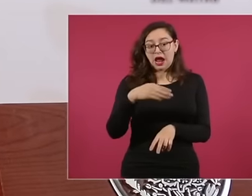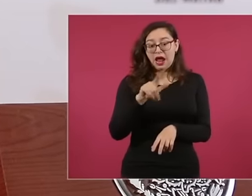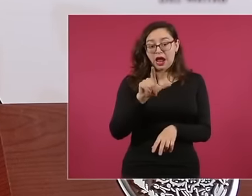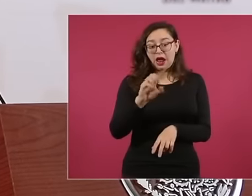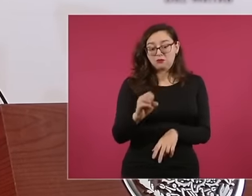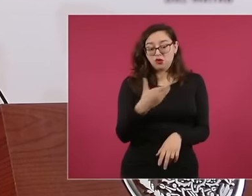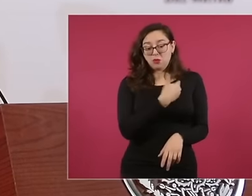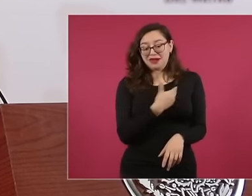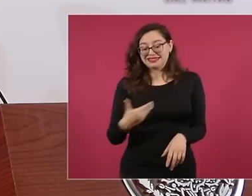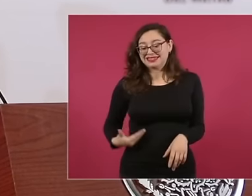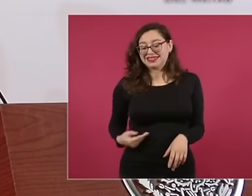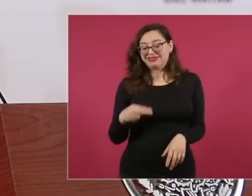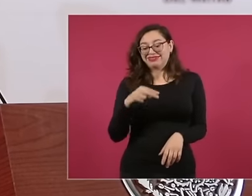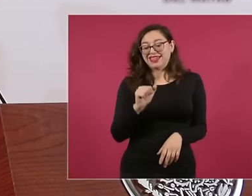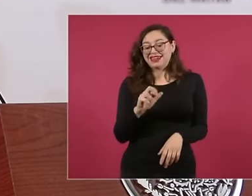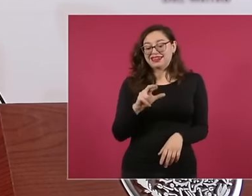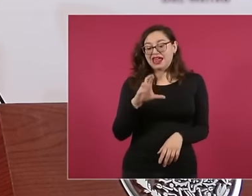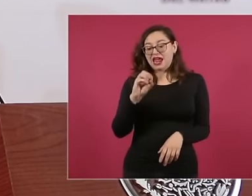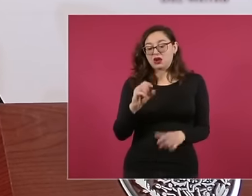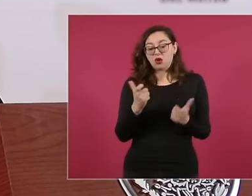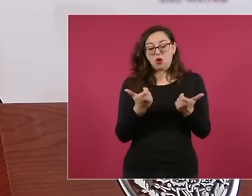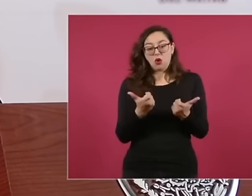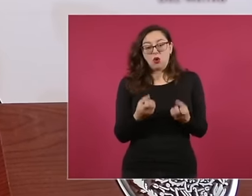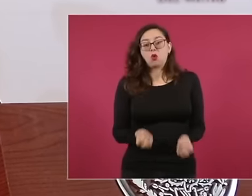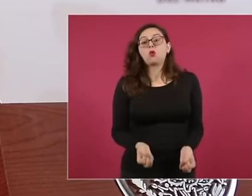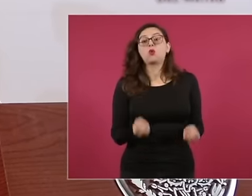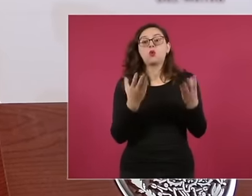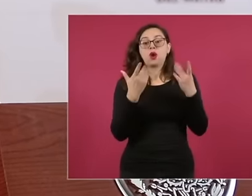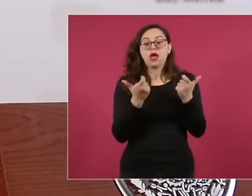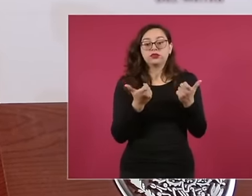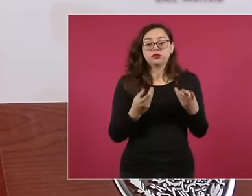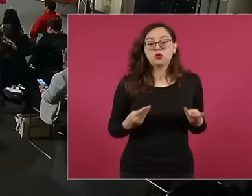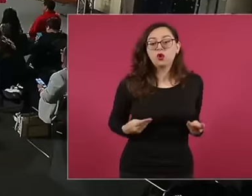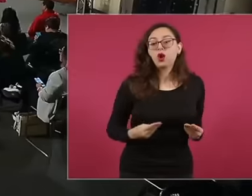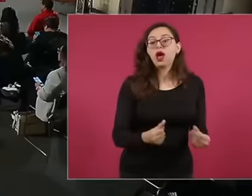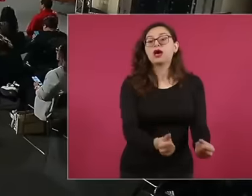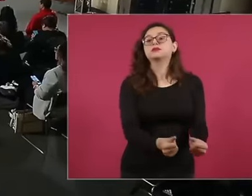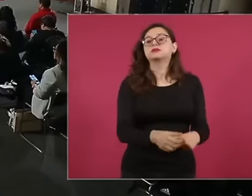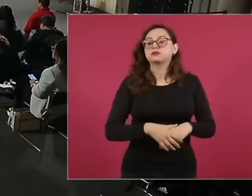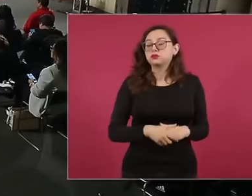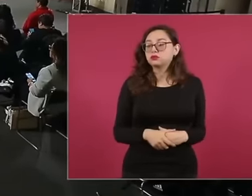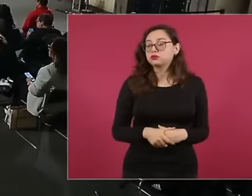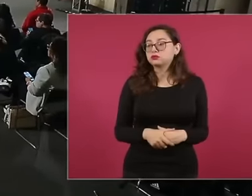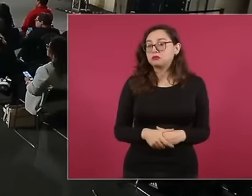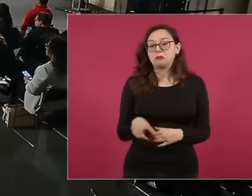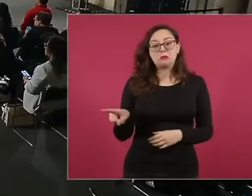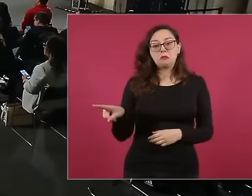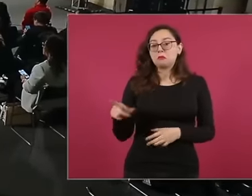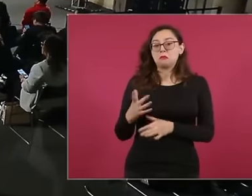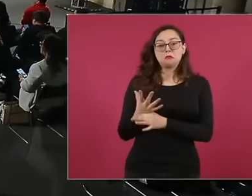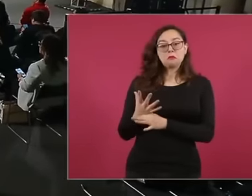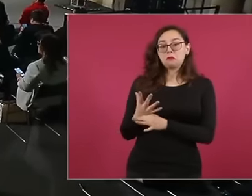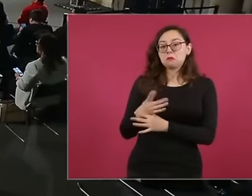narco how much